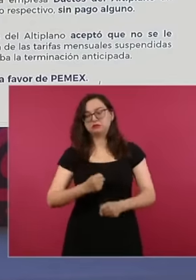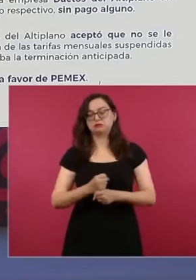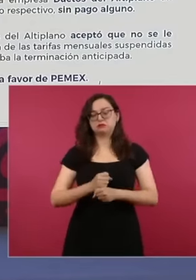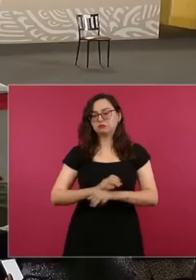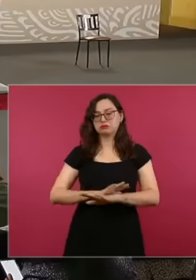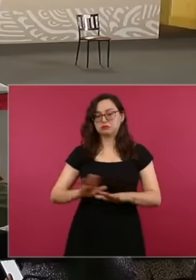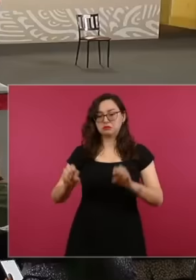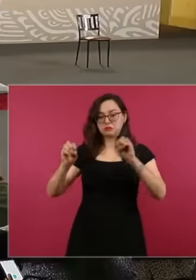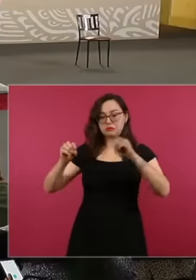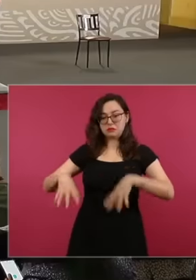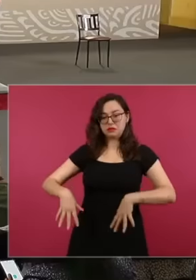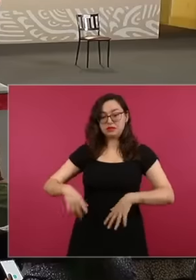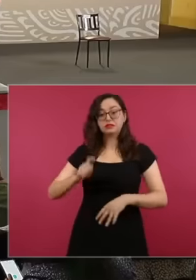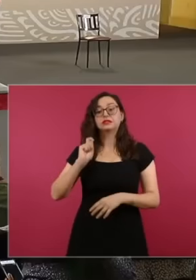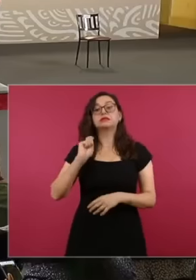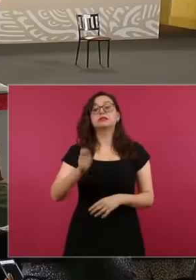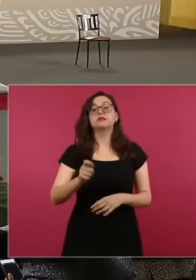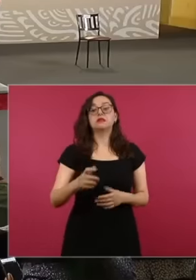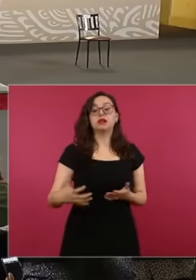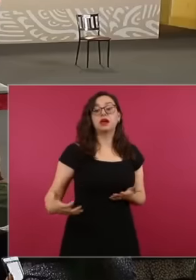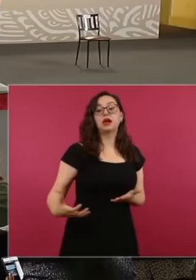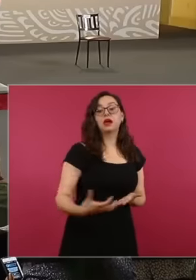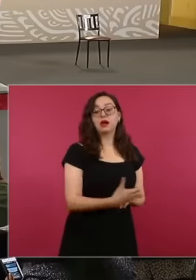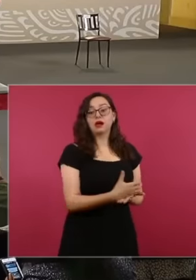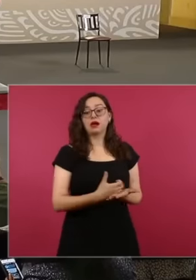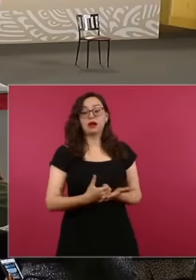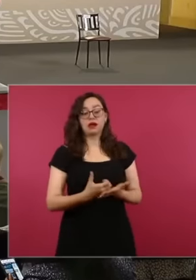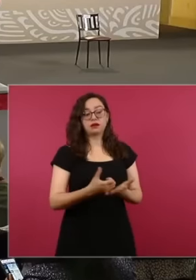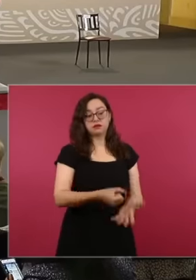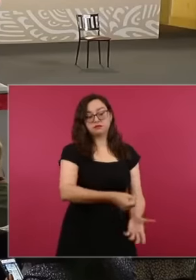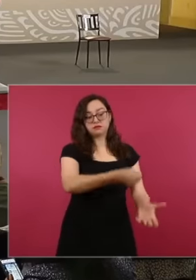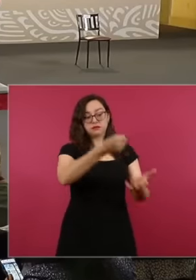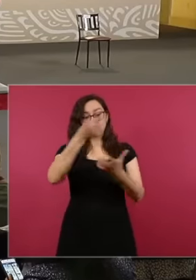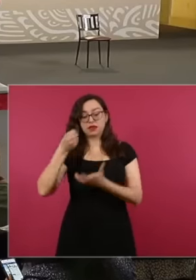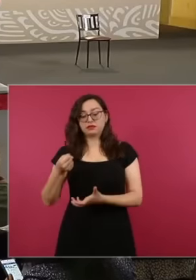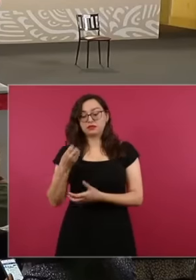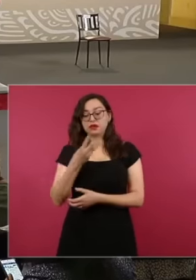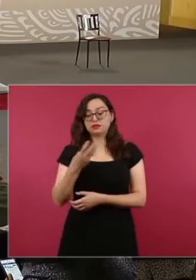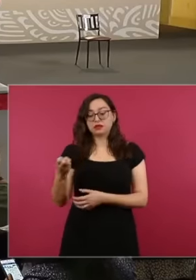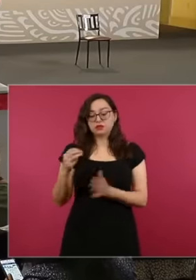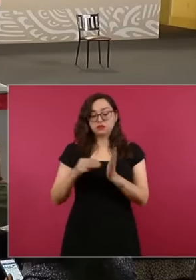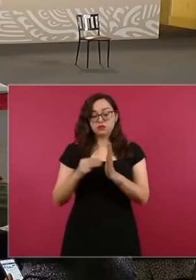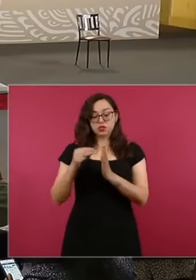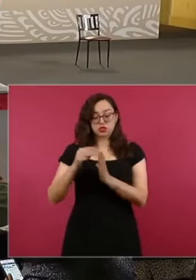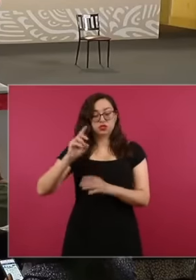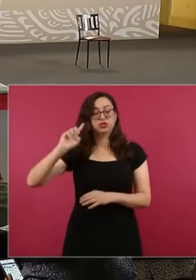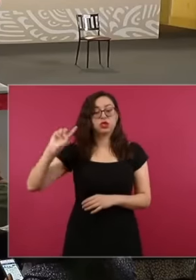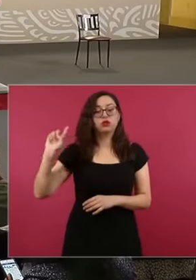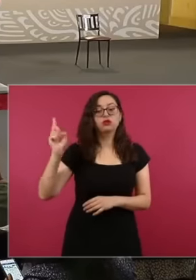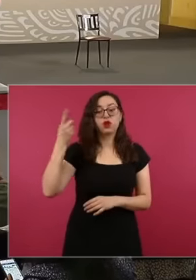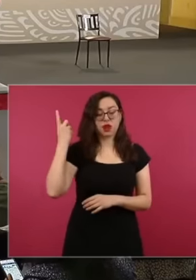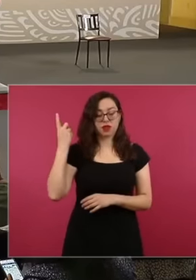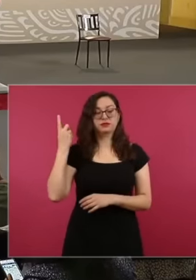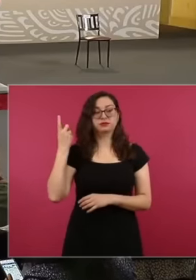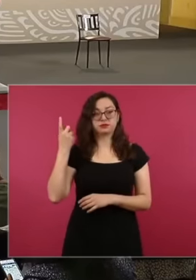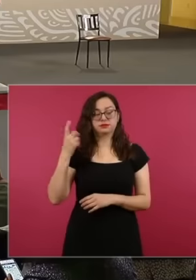in favor of Pemex, the following please trafigura is a